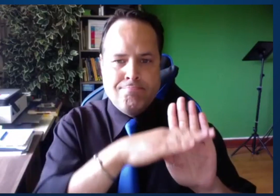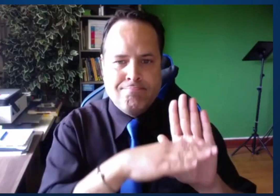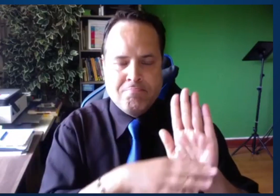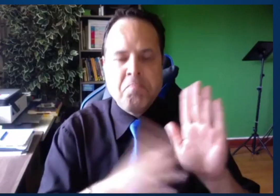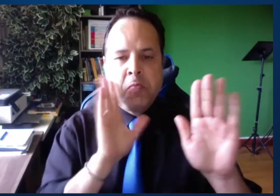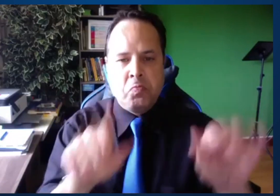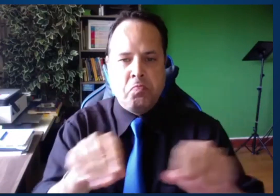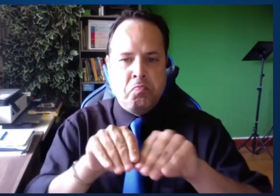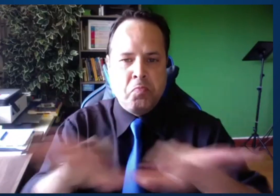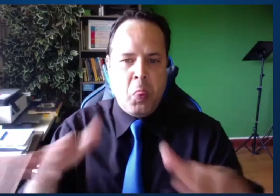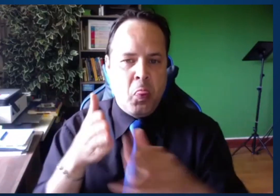But just so you know,